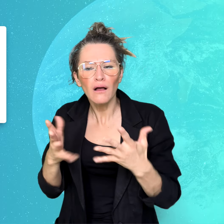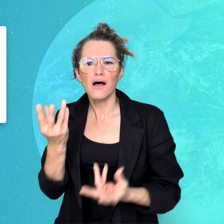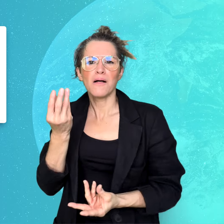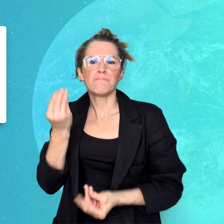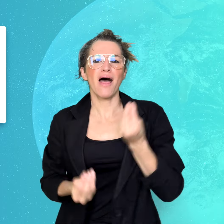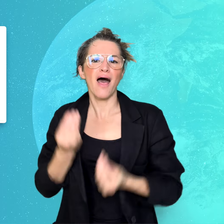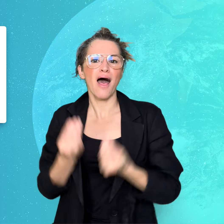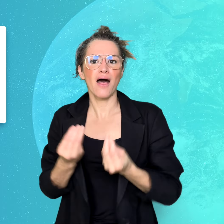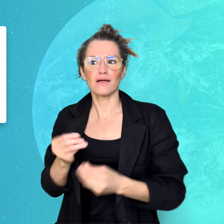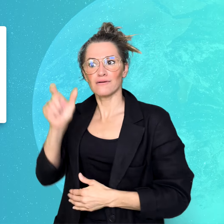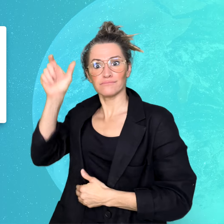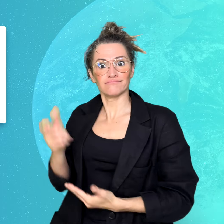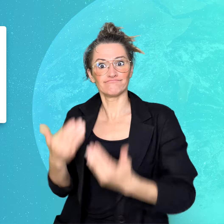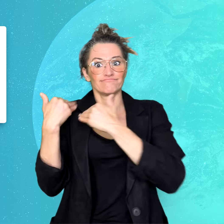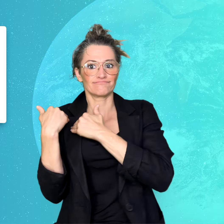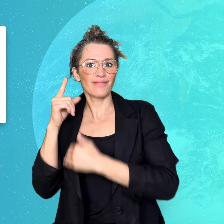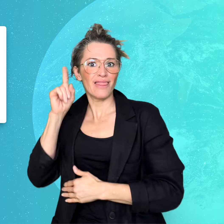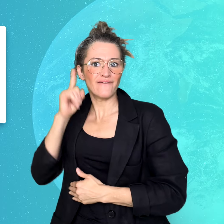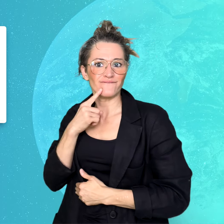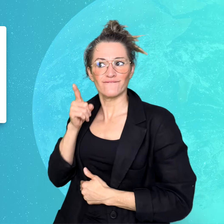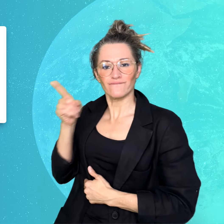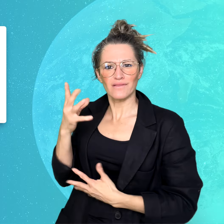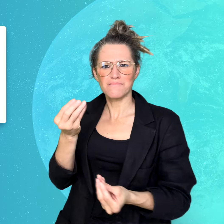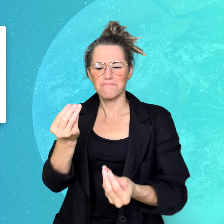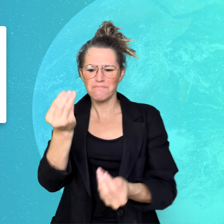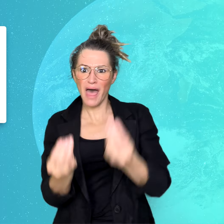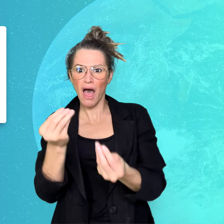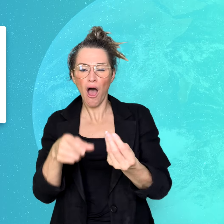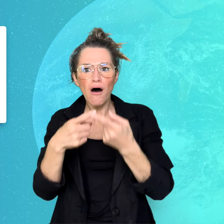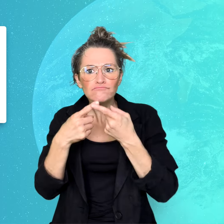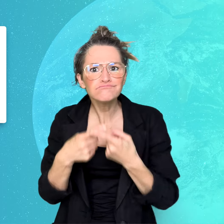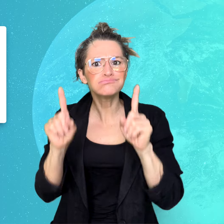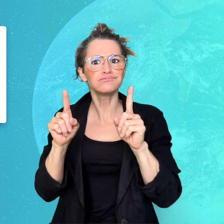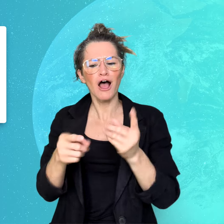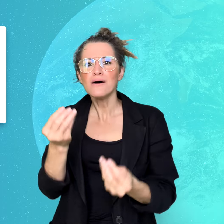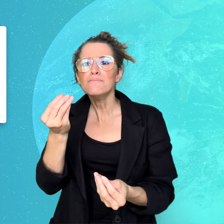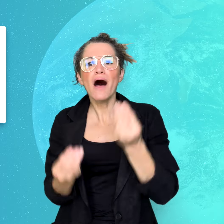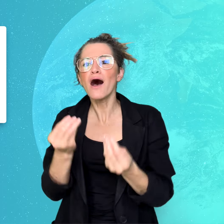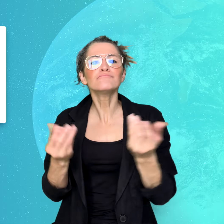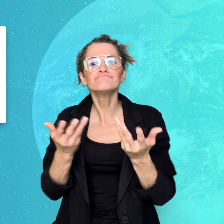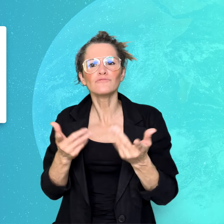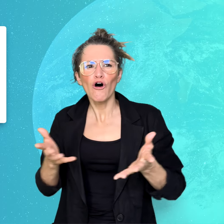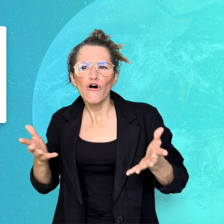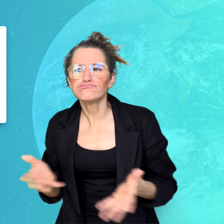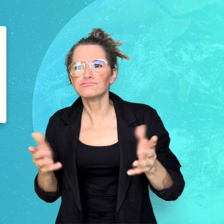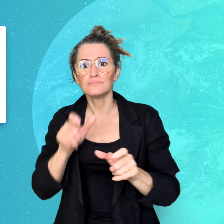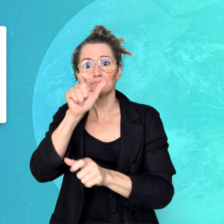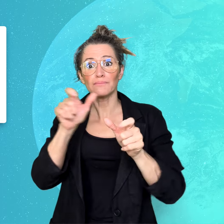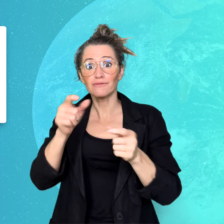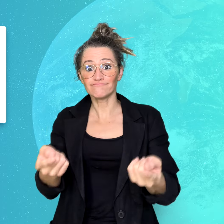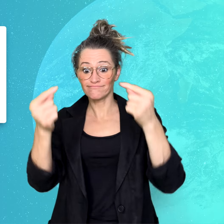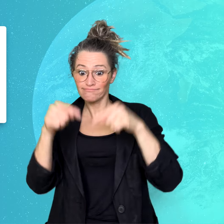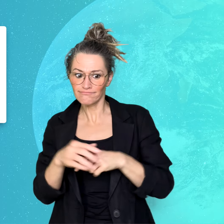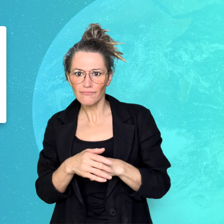to encourage non-verbal communication among the attendees.